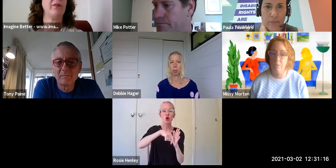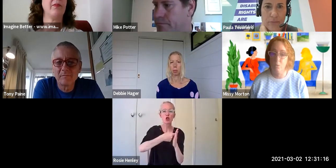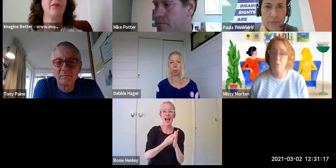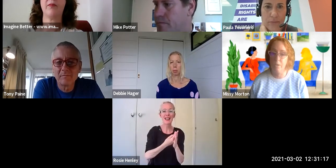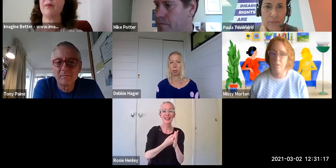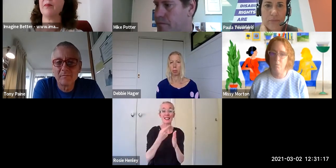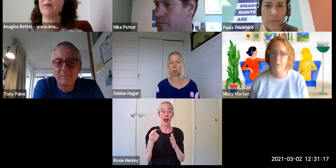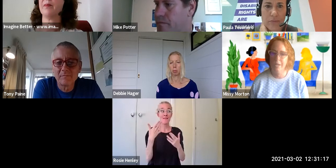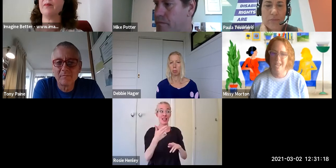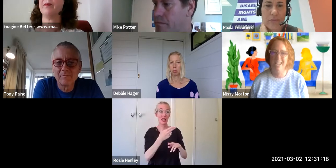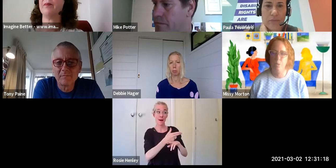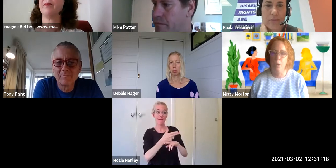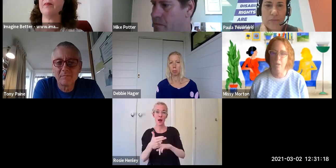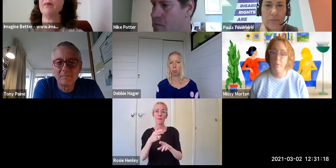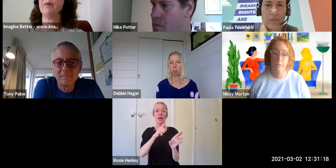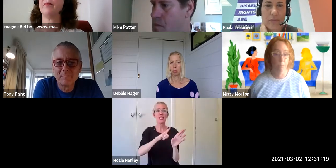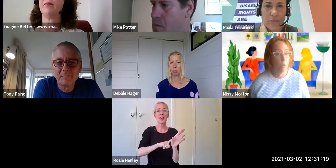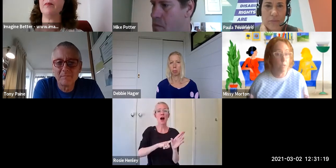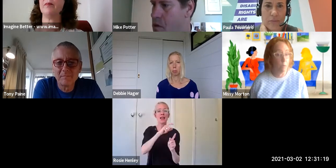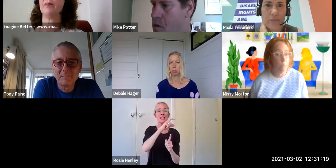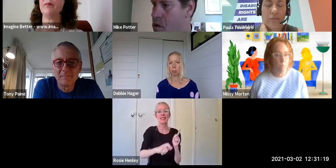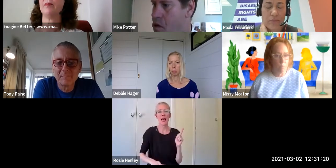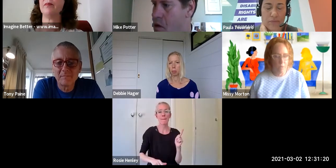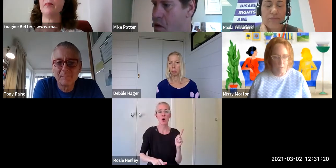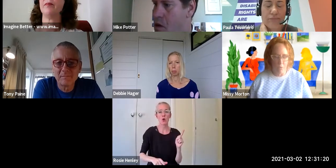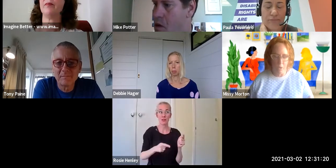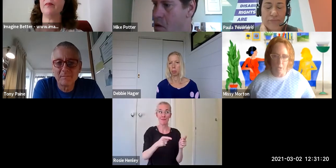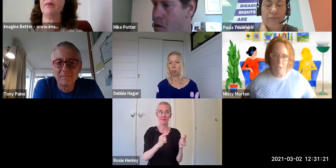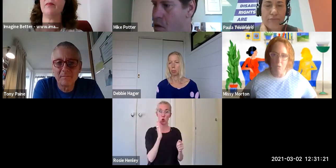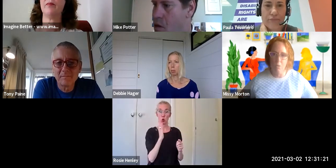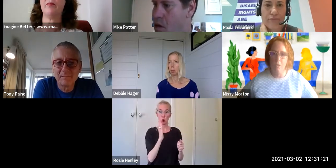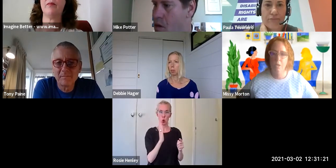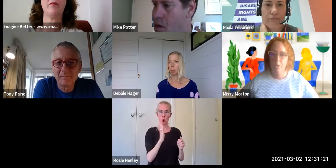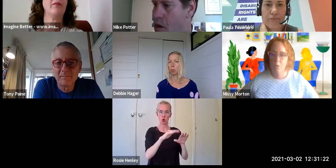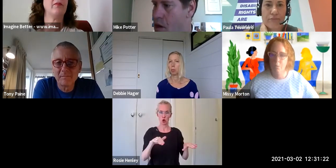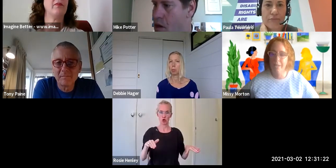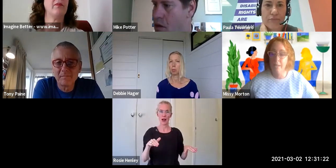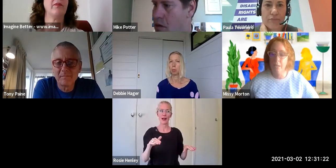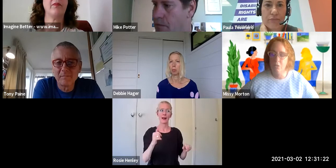the school system and other parts, because mostly I'm this is for young teachers or beginning